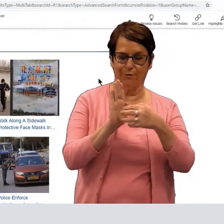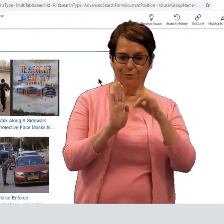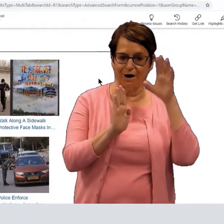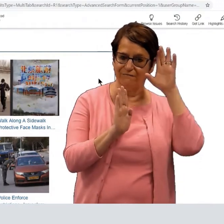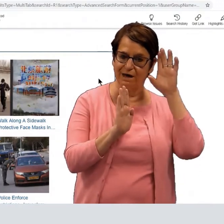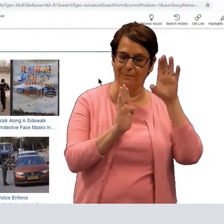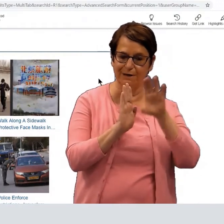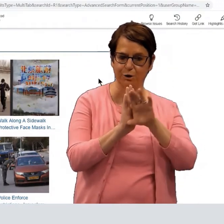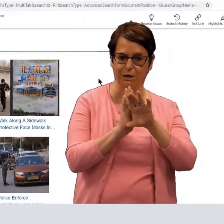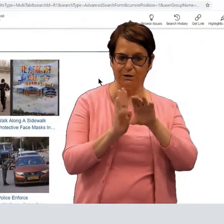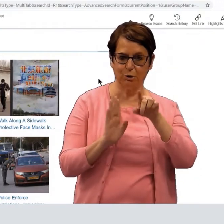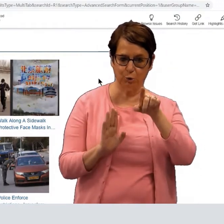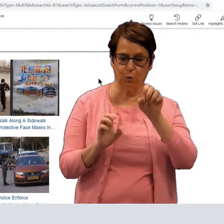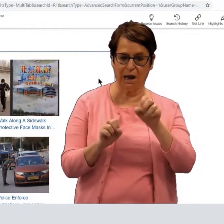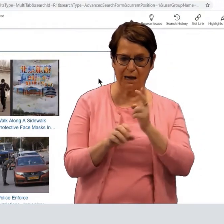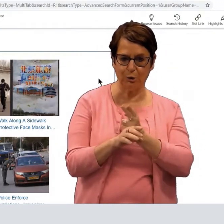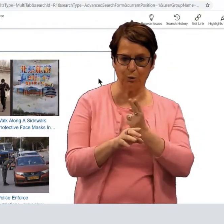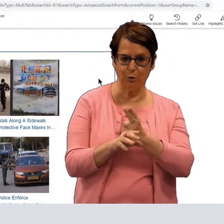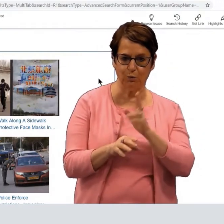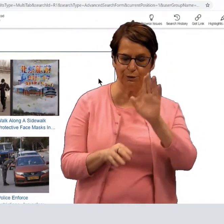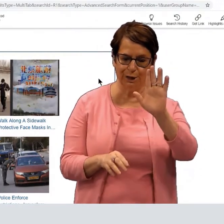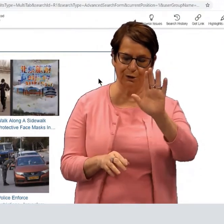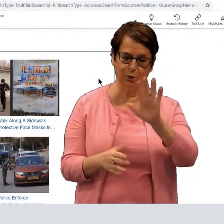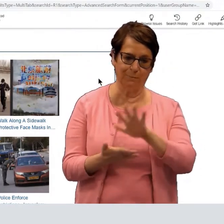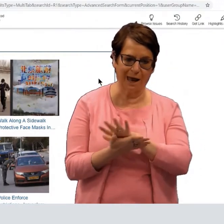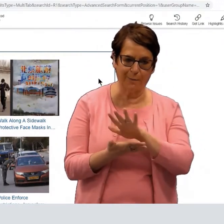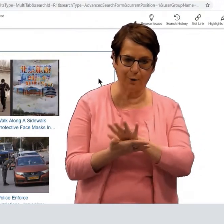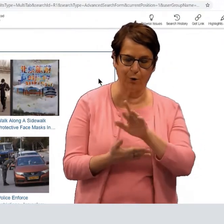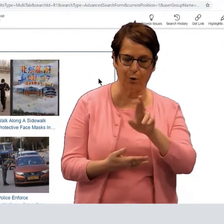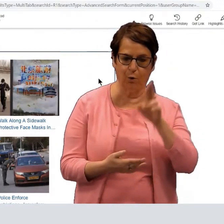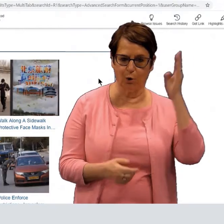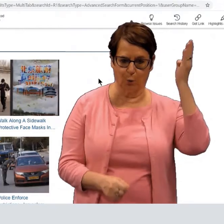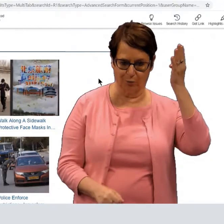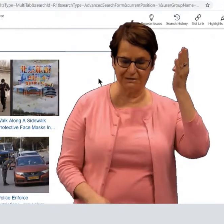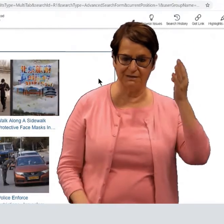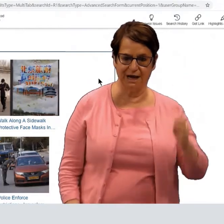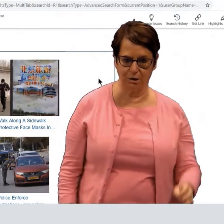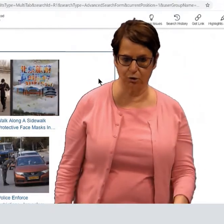Here are some examples of images that you can use in your paper or presentation.